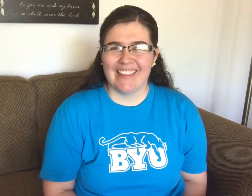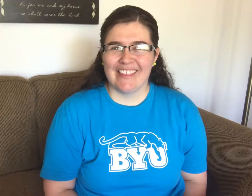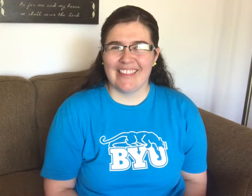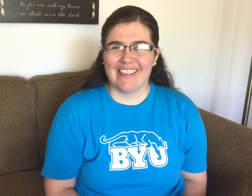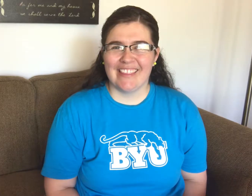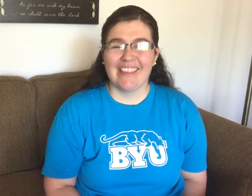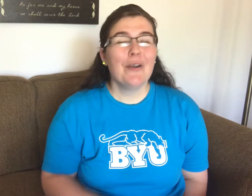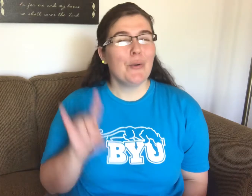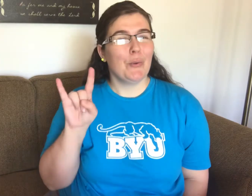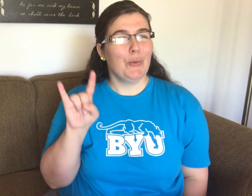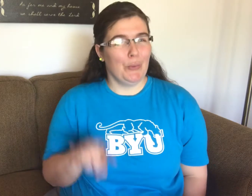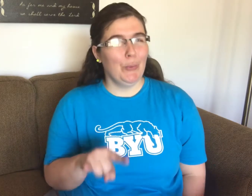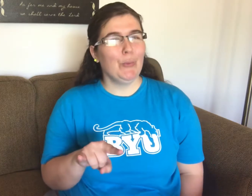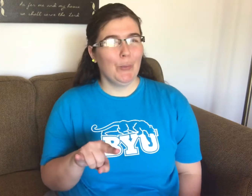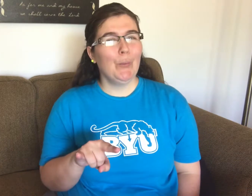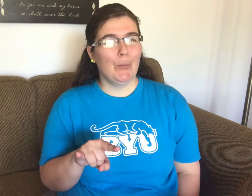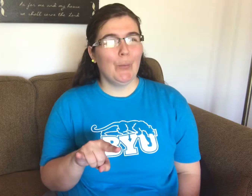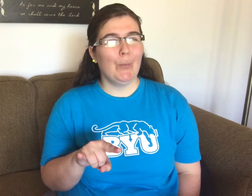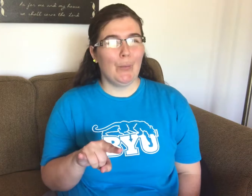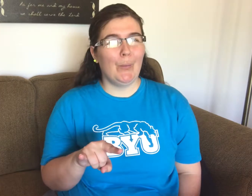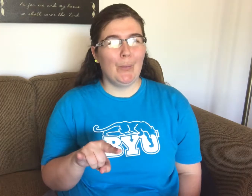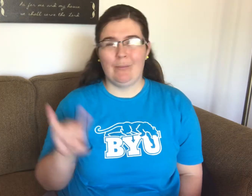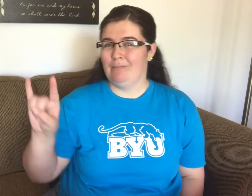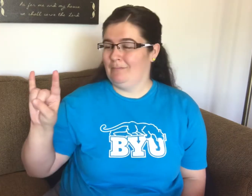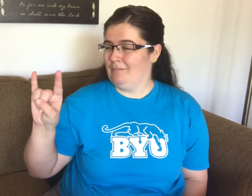Czech Sign Language for YOUTUBE